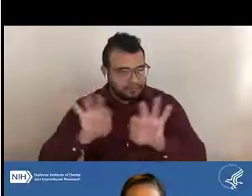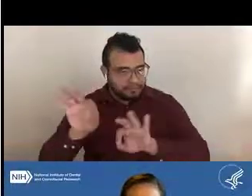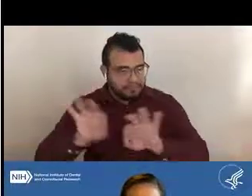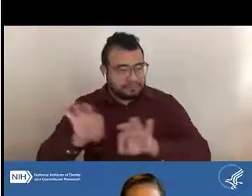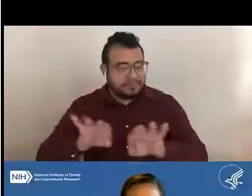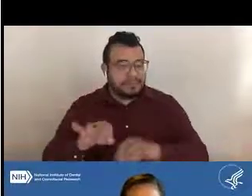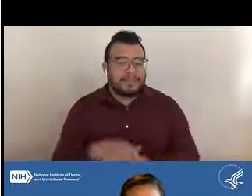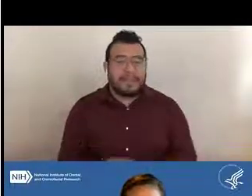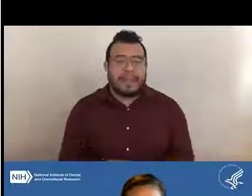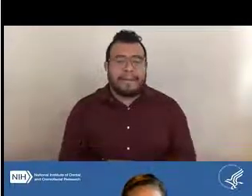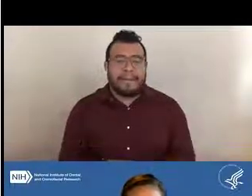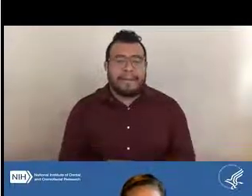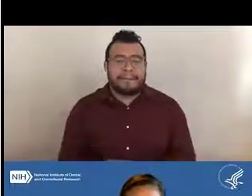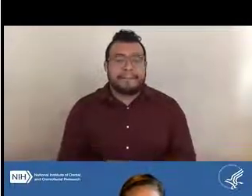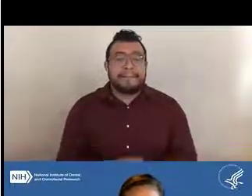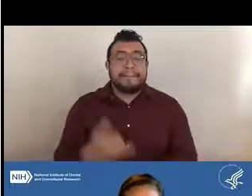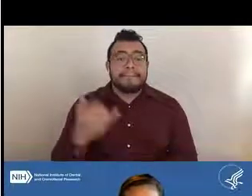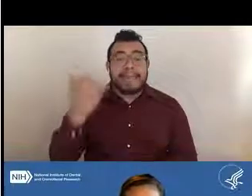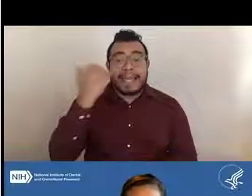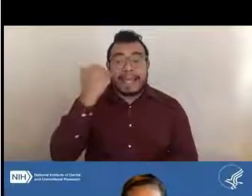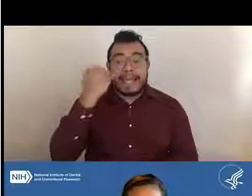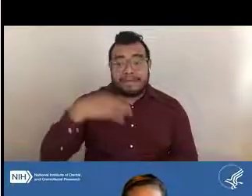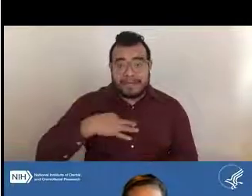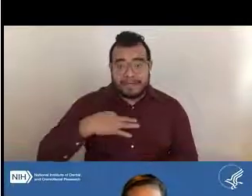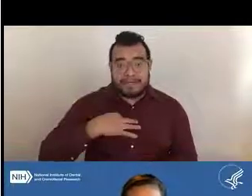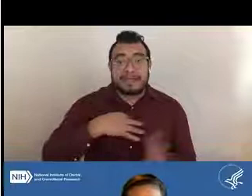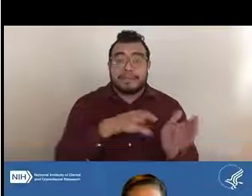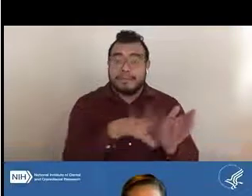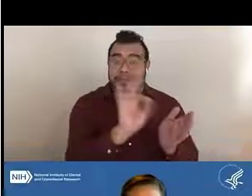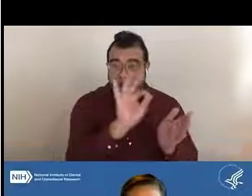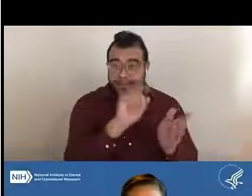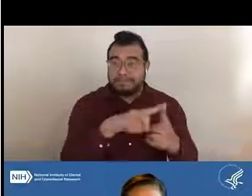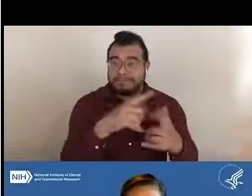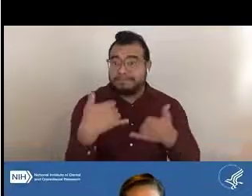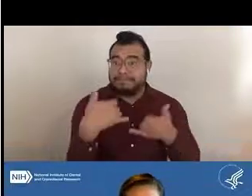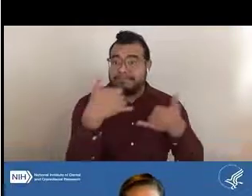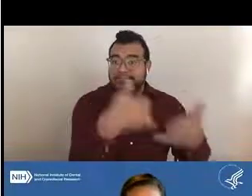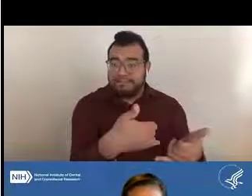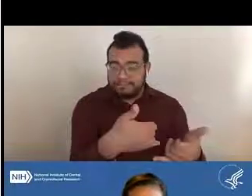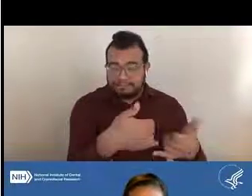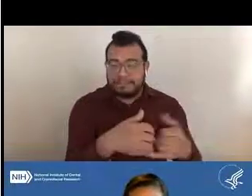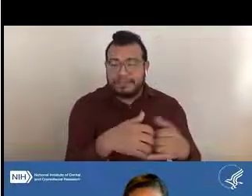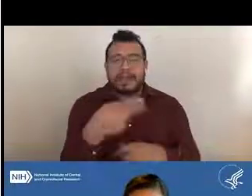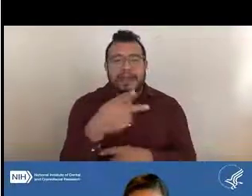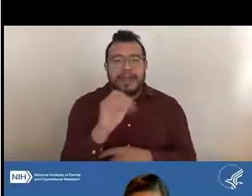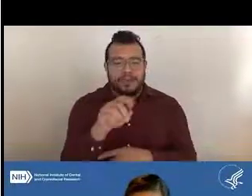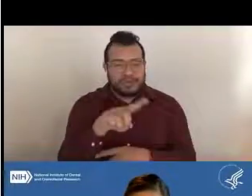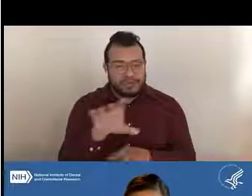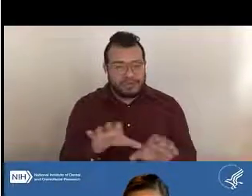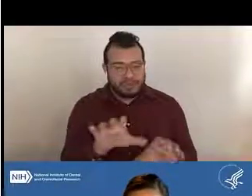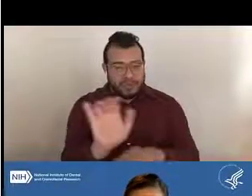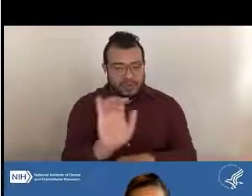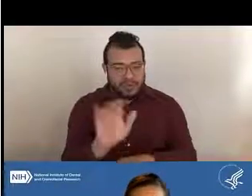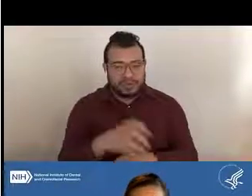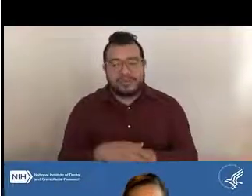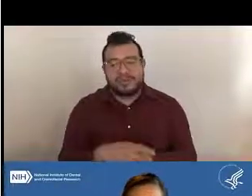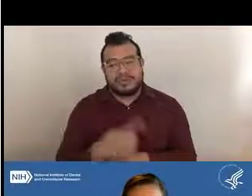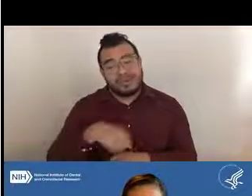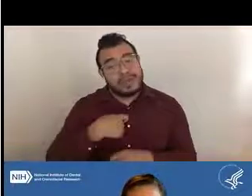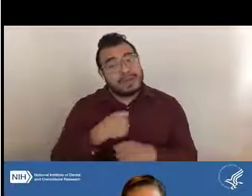So then if the application is selected for an award this is part of what program officers also do. So we make recommendations for applications